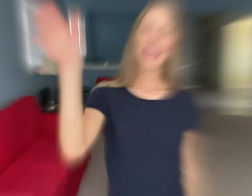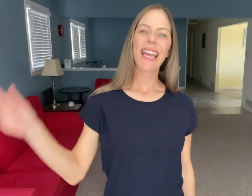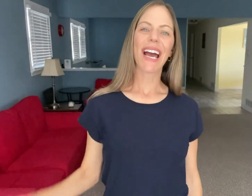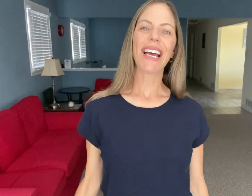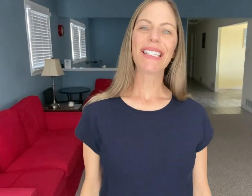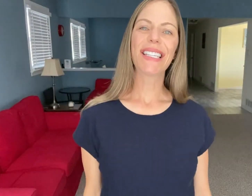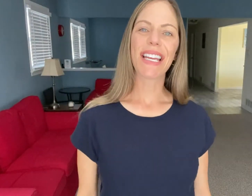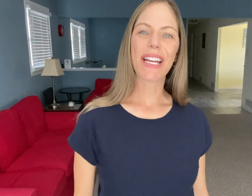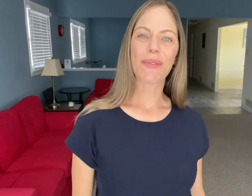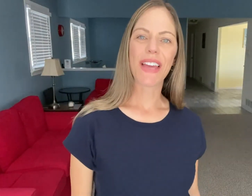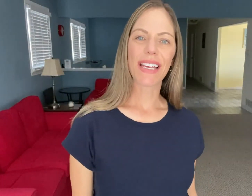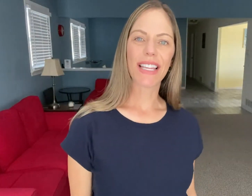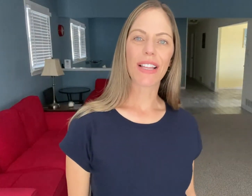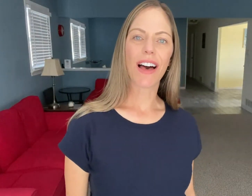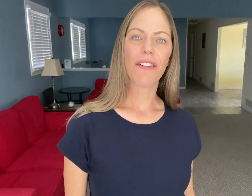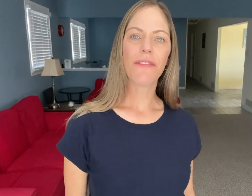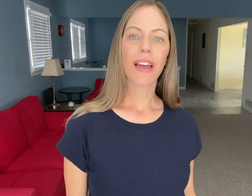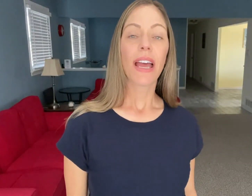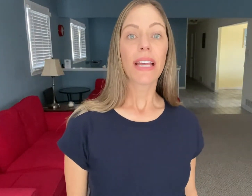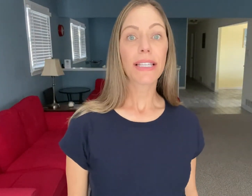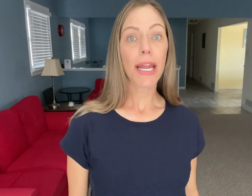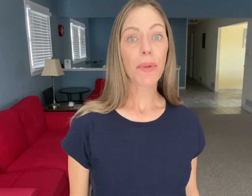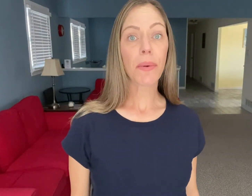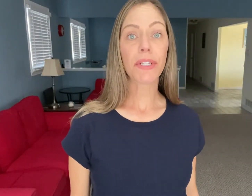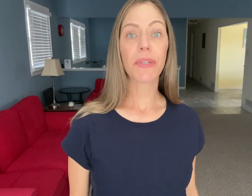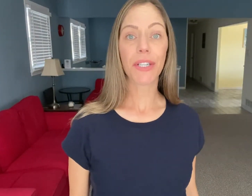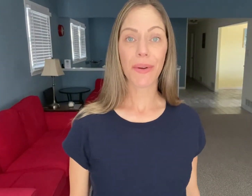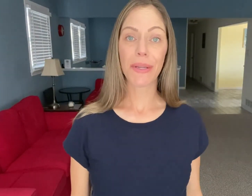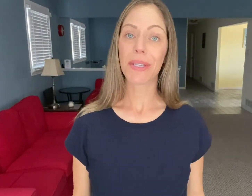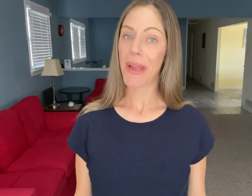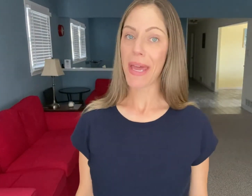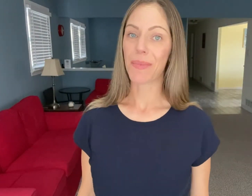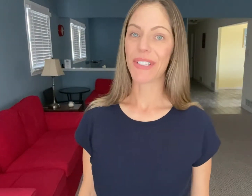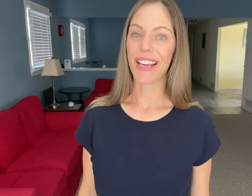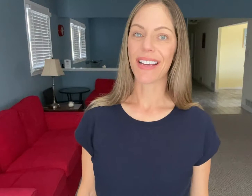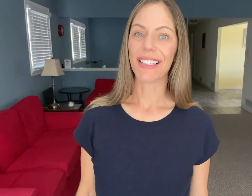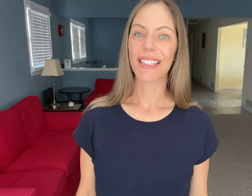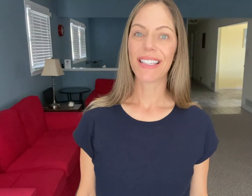Hey guys Dana here with ASL LOVE and today I'm going to be showing you some animal signs.